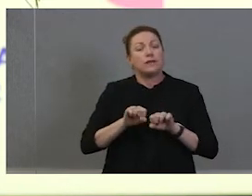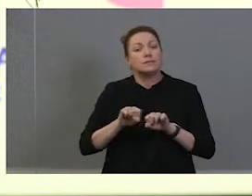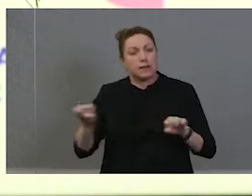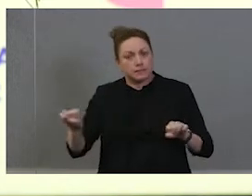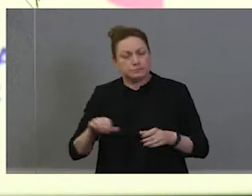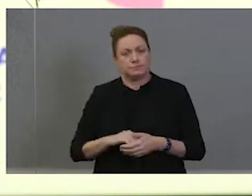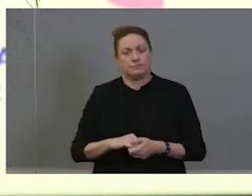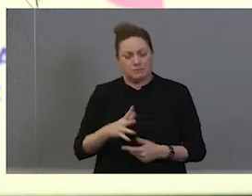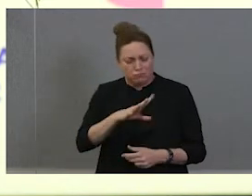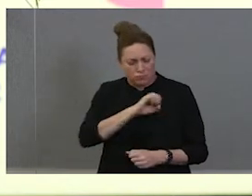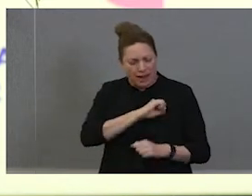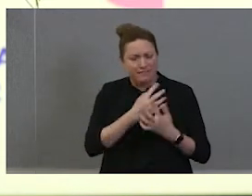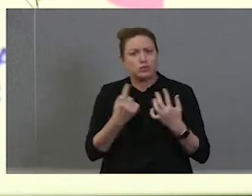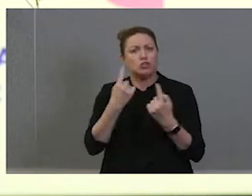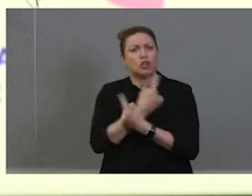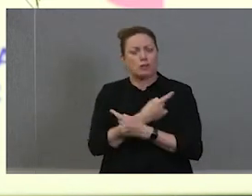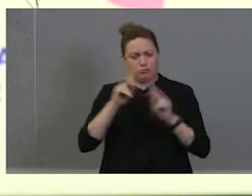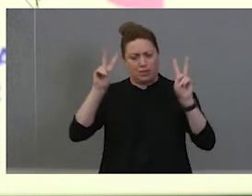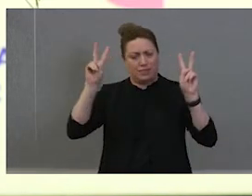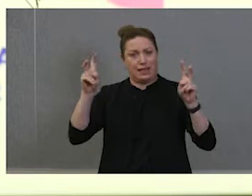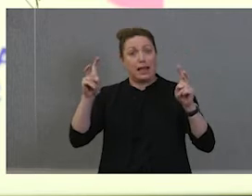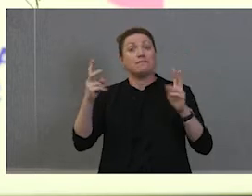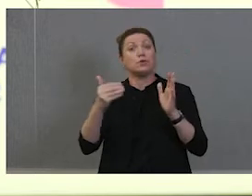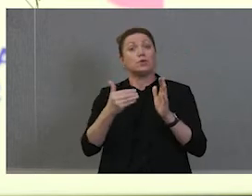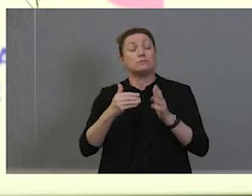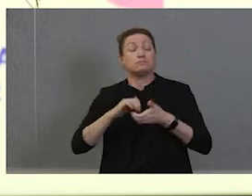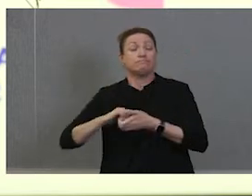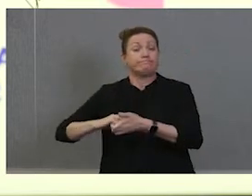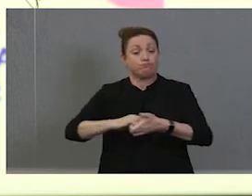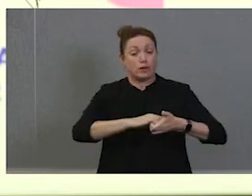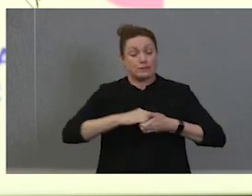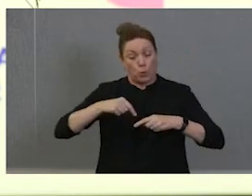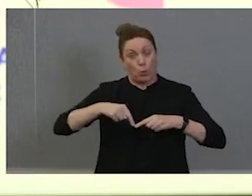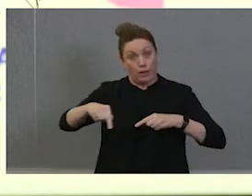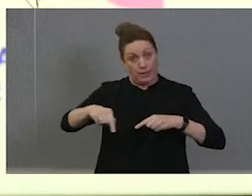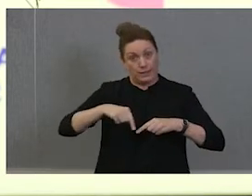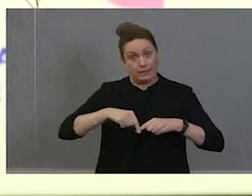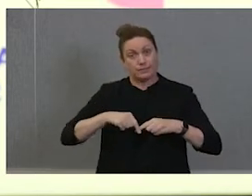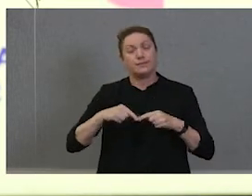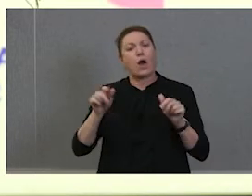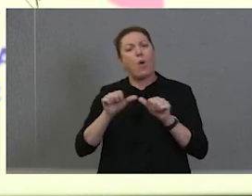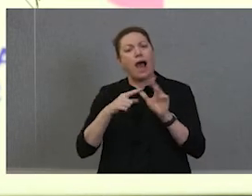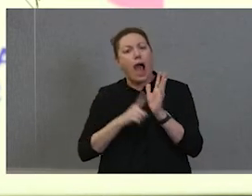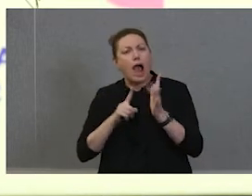is the theme for this year's National Reconciliation Week. Now Aunty Ali, what does that mean to you? To